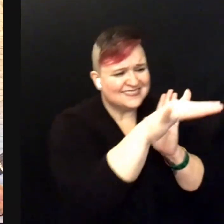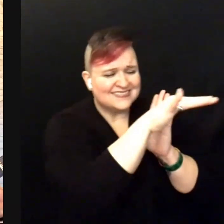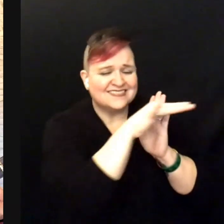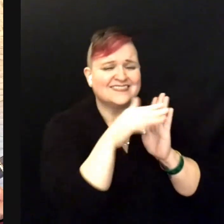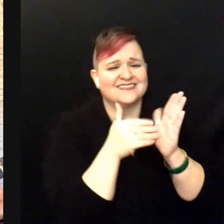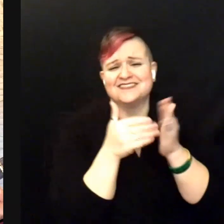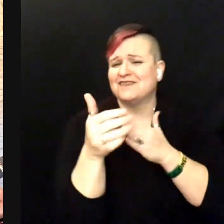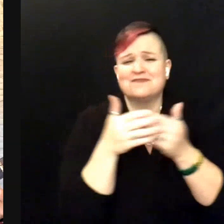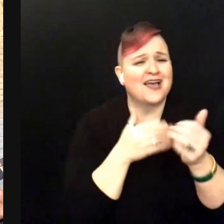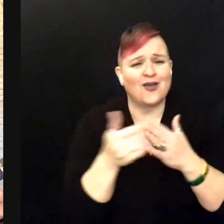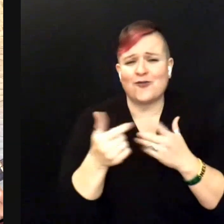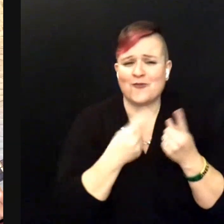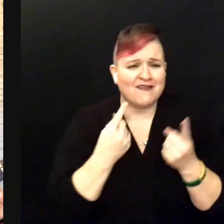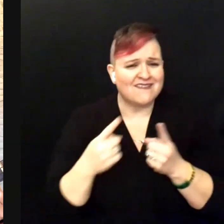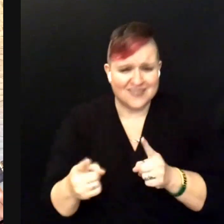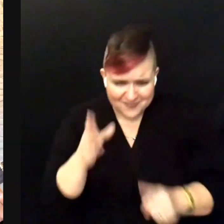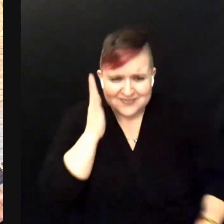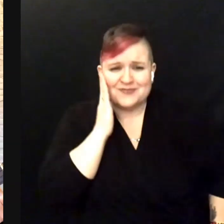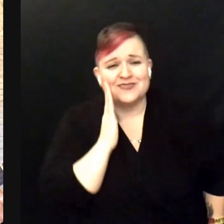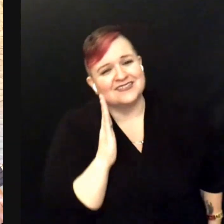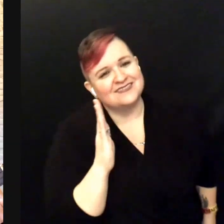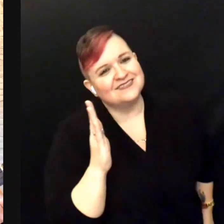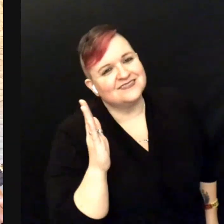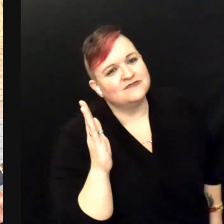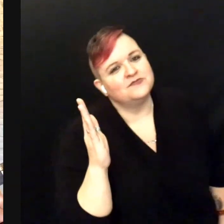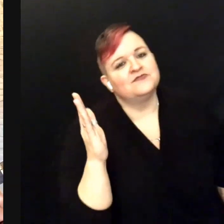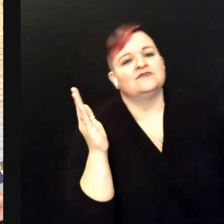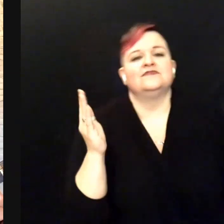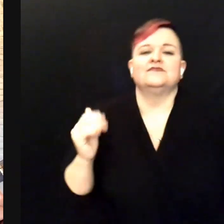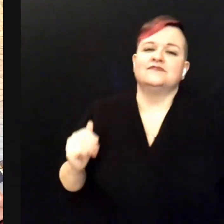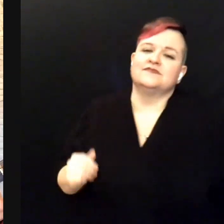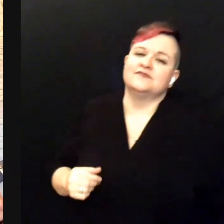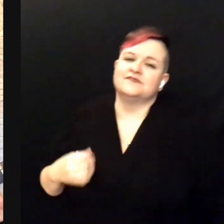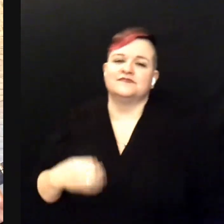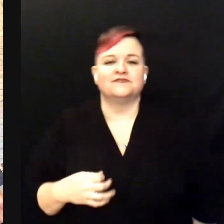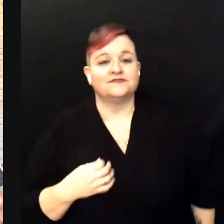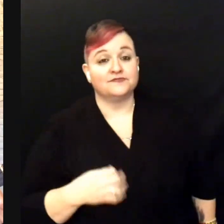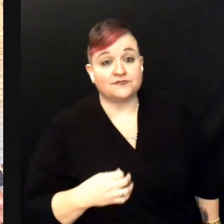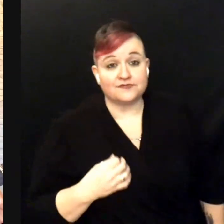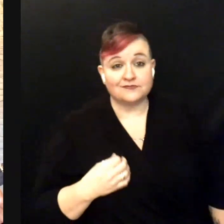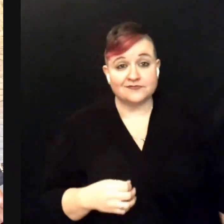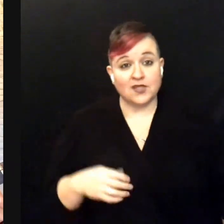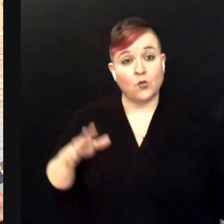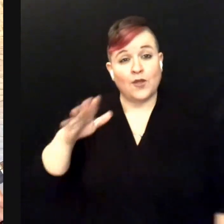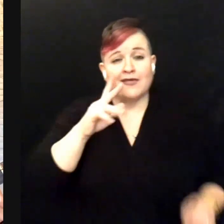To Blue Bayou Where the folks are fine